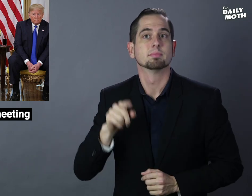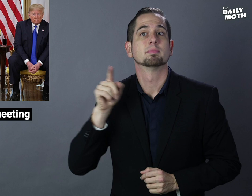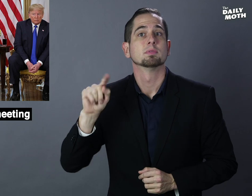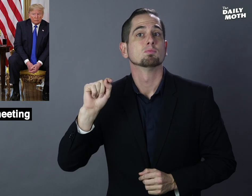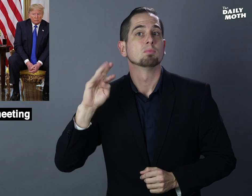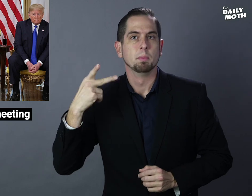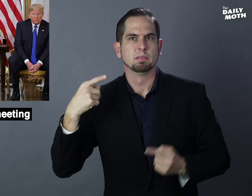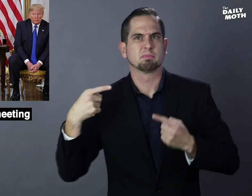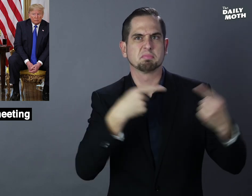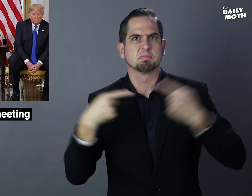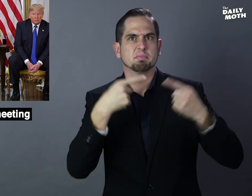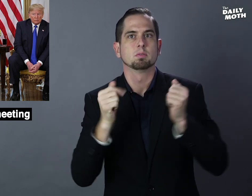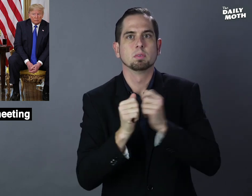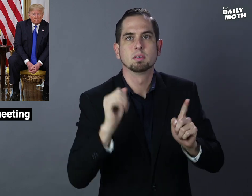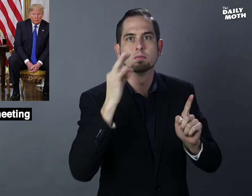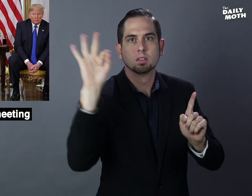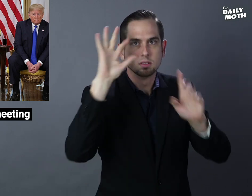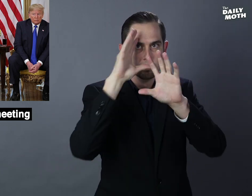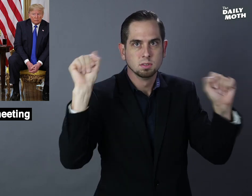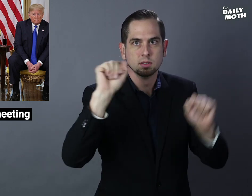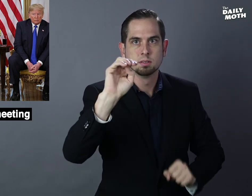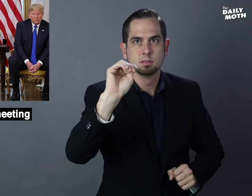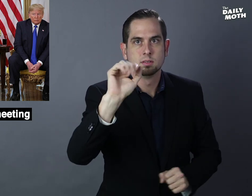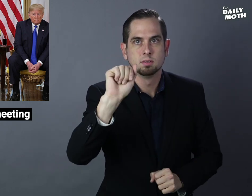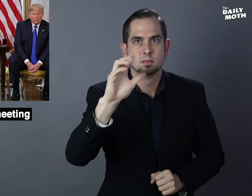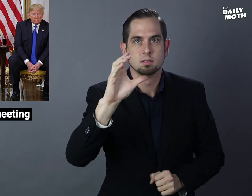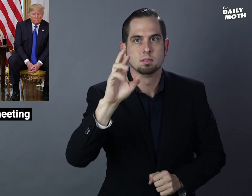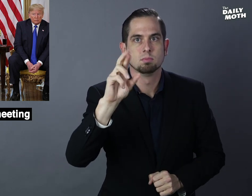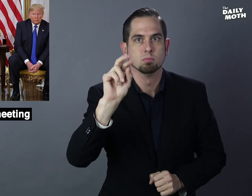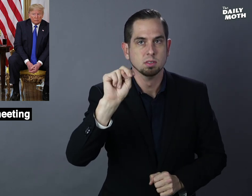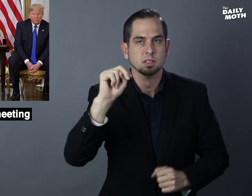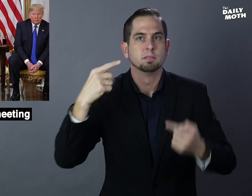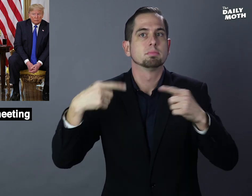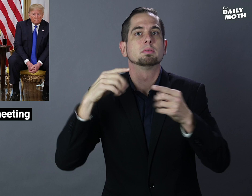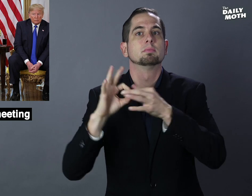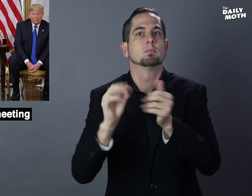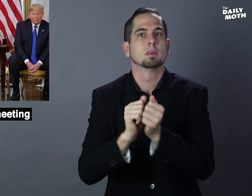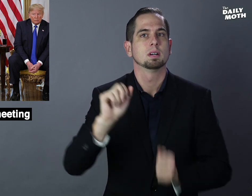He traded barbs with French President Macron over